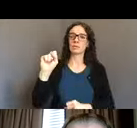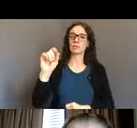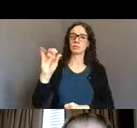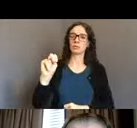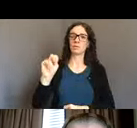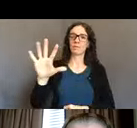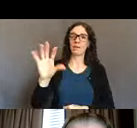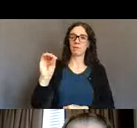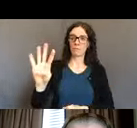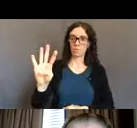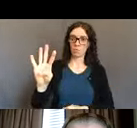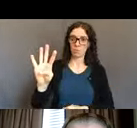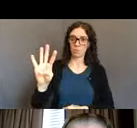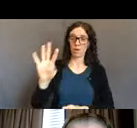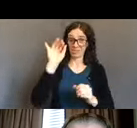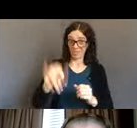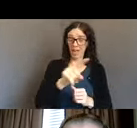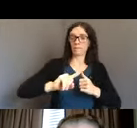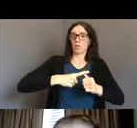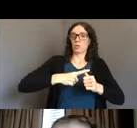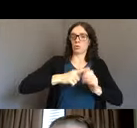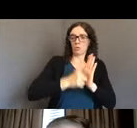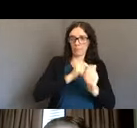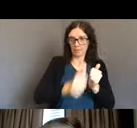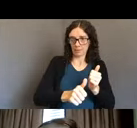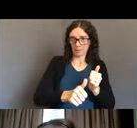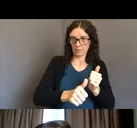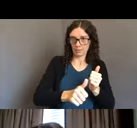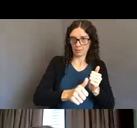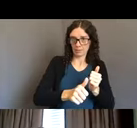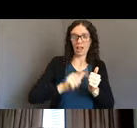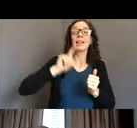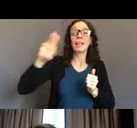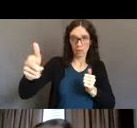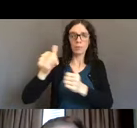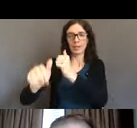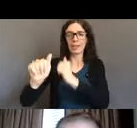But I think the nation was frankly surprised, and our community was activated,